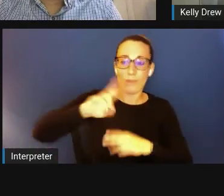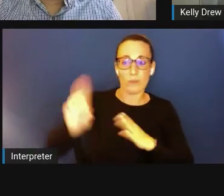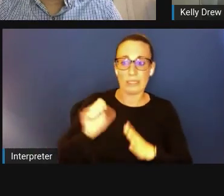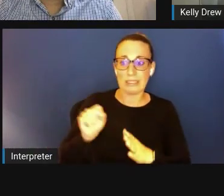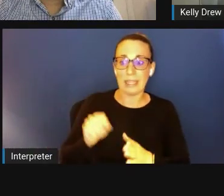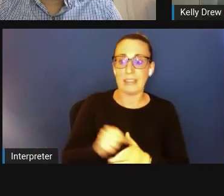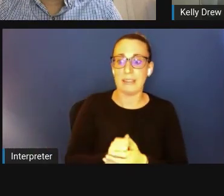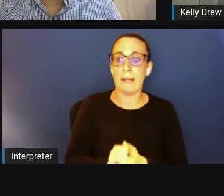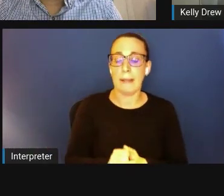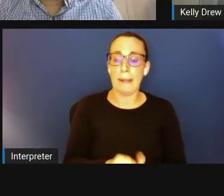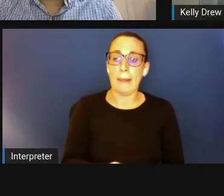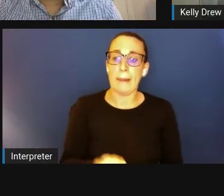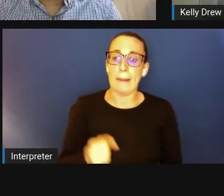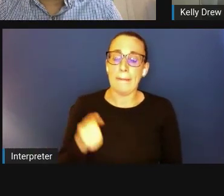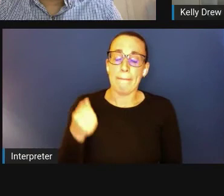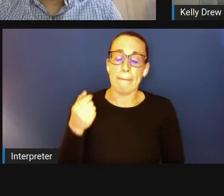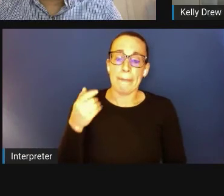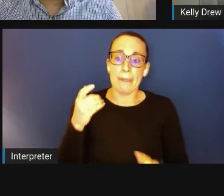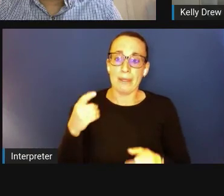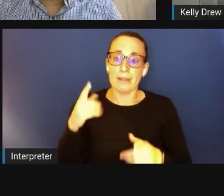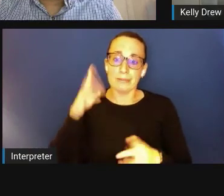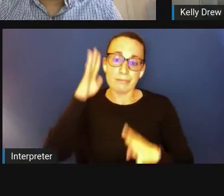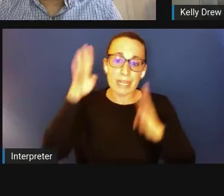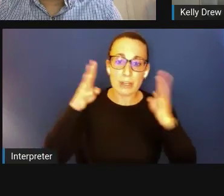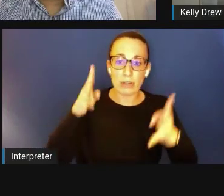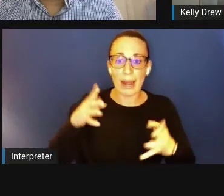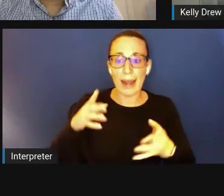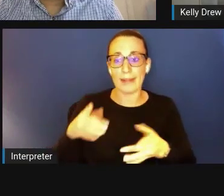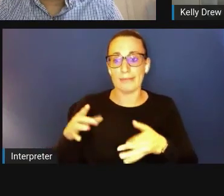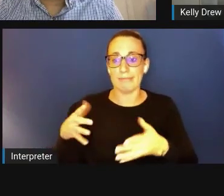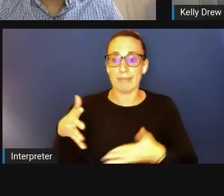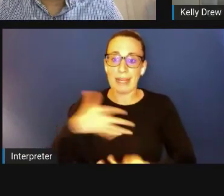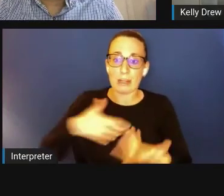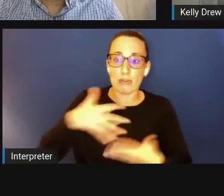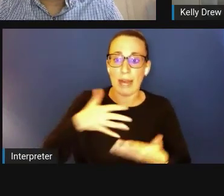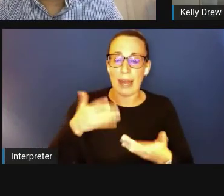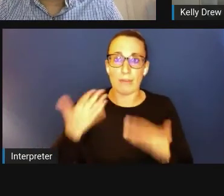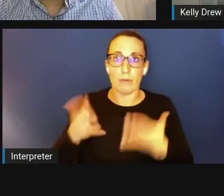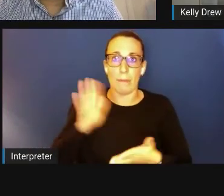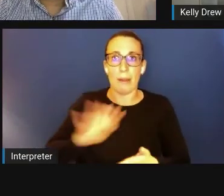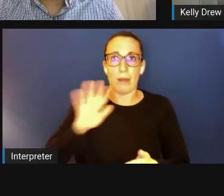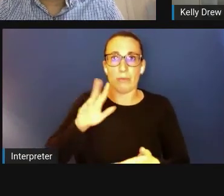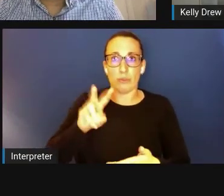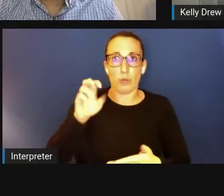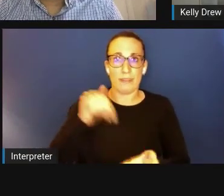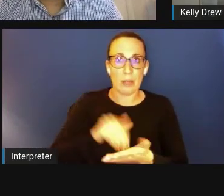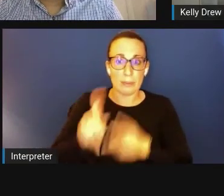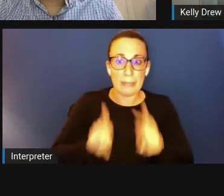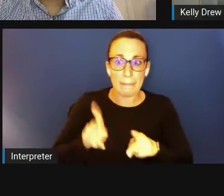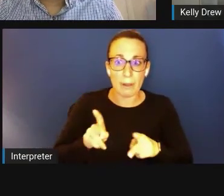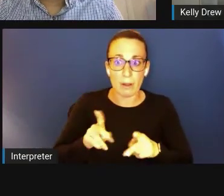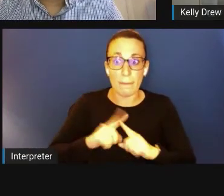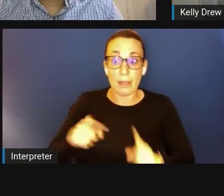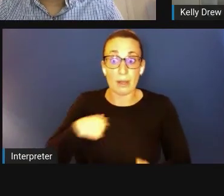to interact in innovation of over 200,000. But I'm especially proud of our engagement with KYNETIC,